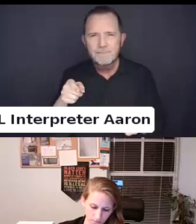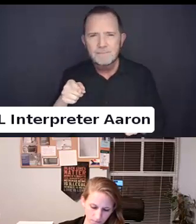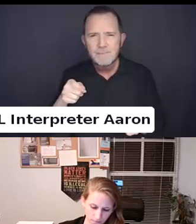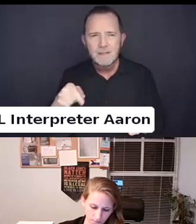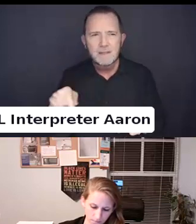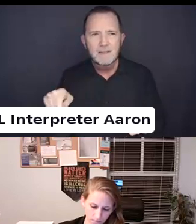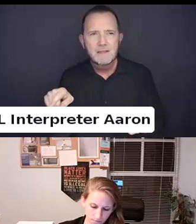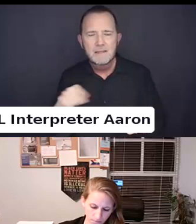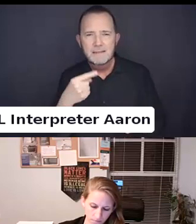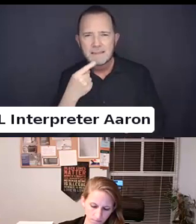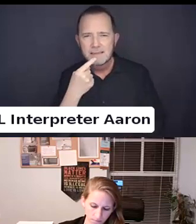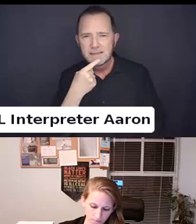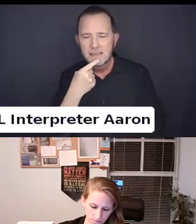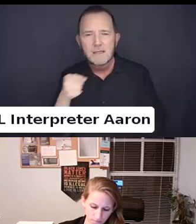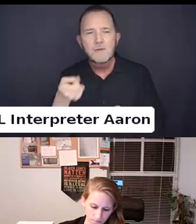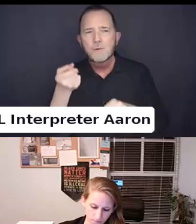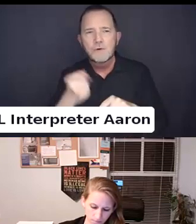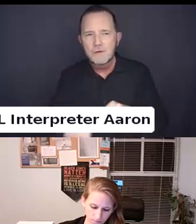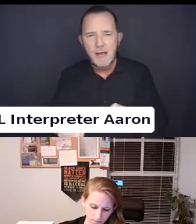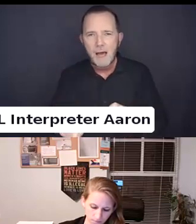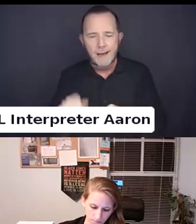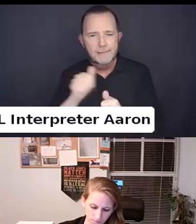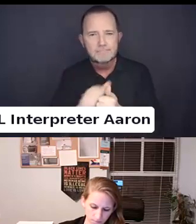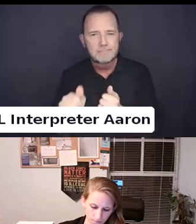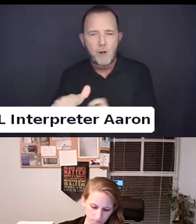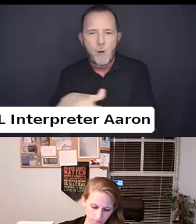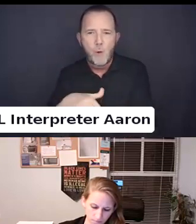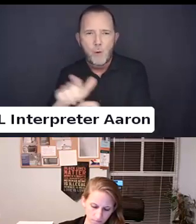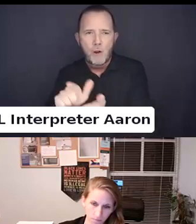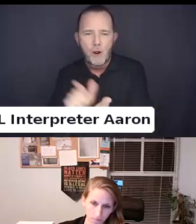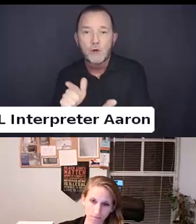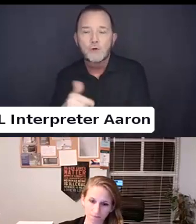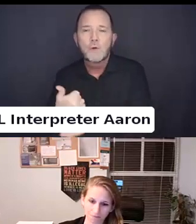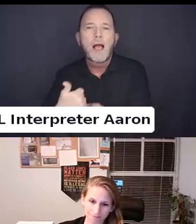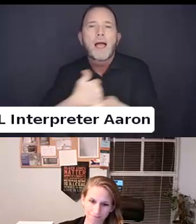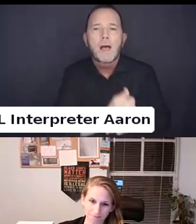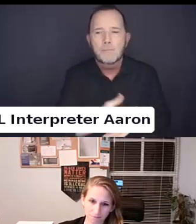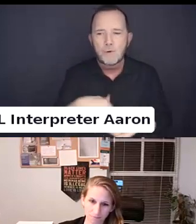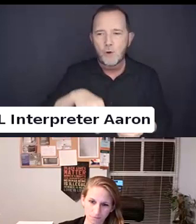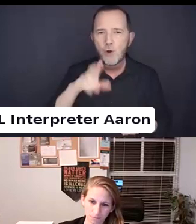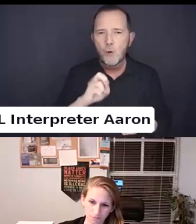That you cannot have local ordinances to help? People. Roamer B Evans.